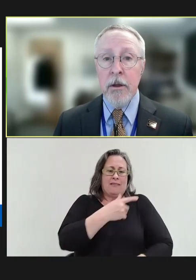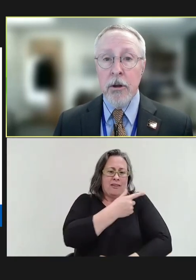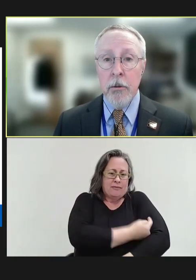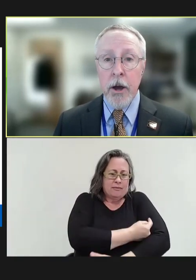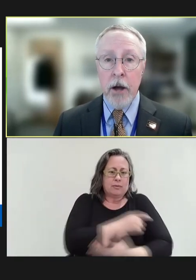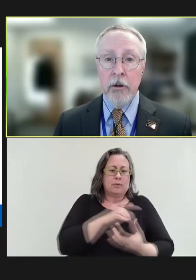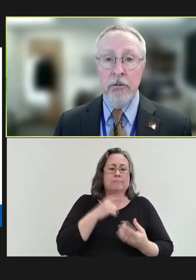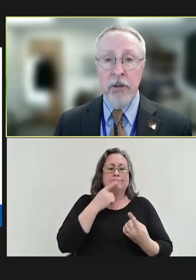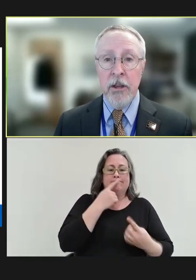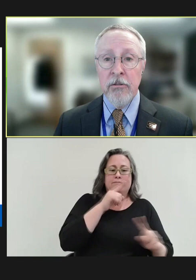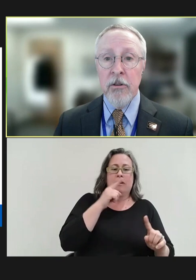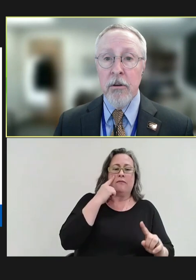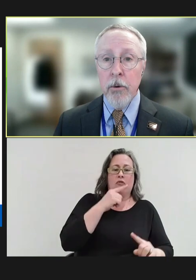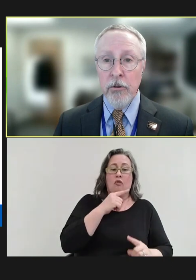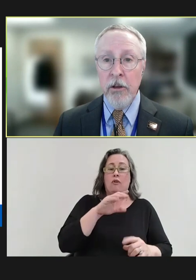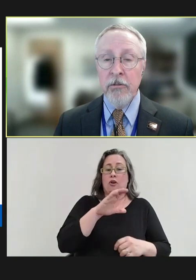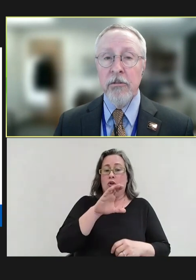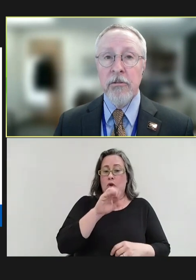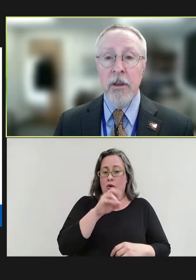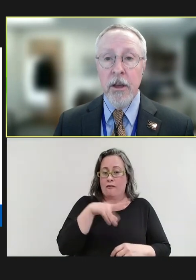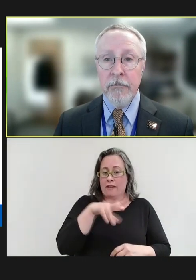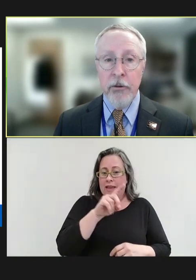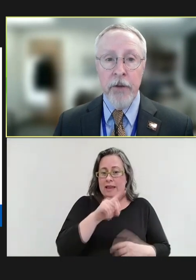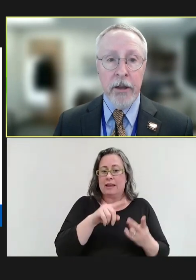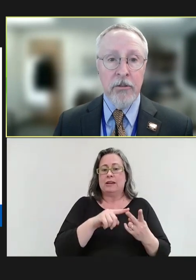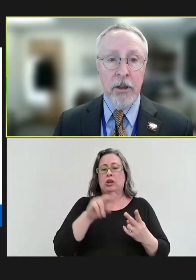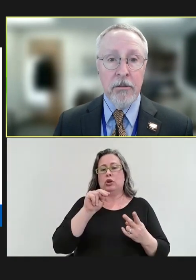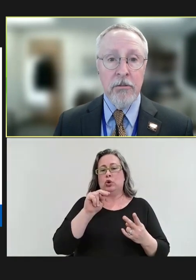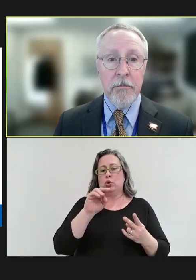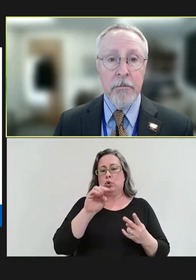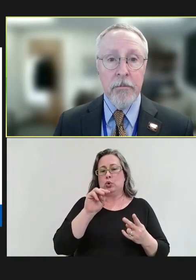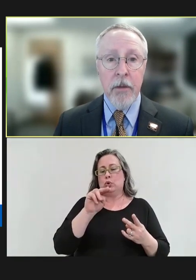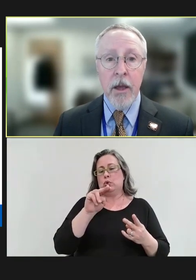pneumococcal disease, pertussis, and flu vaccines.